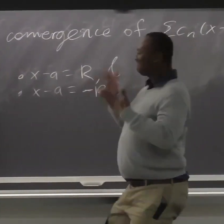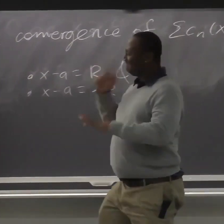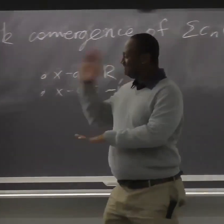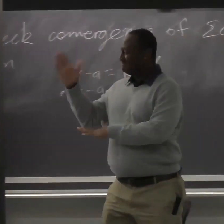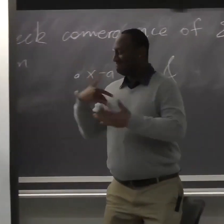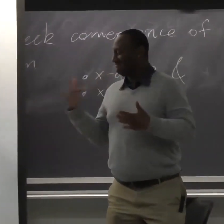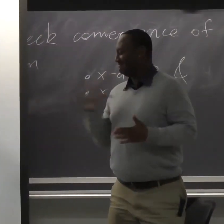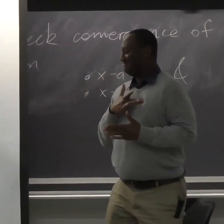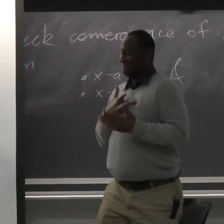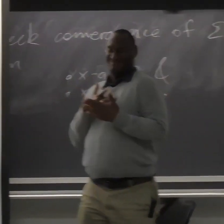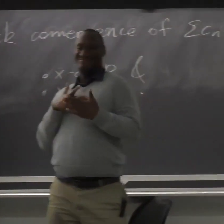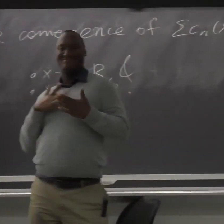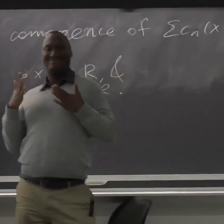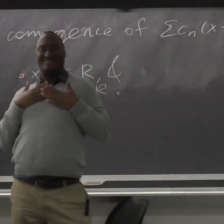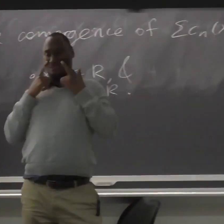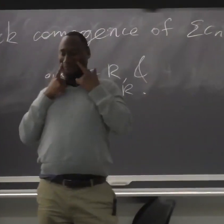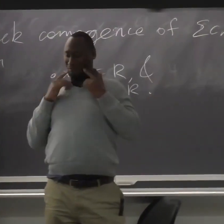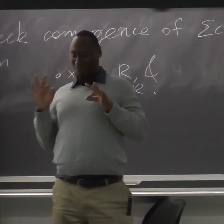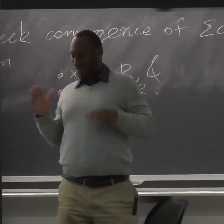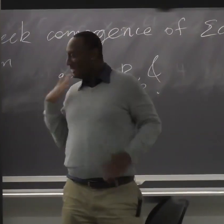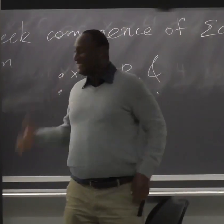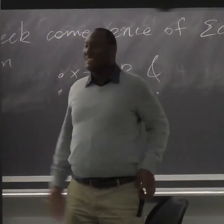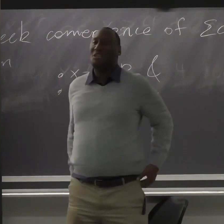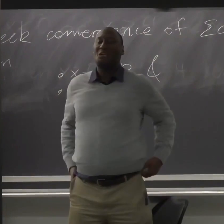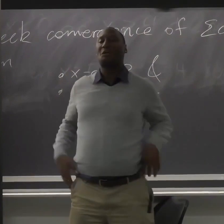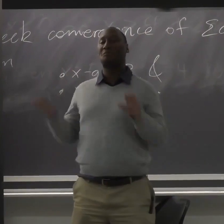I'd like to add something. Thank you so much, Richie, for your presentation today.